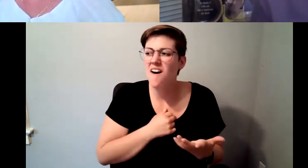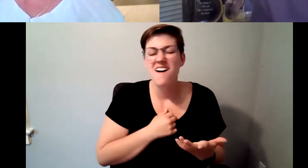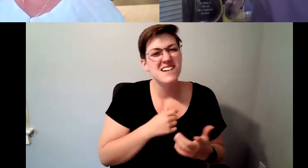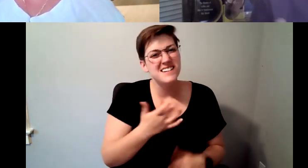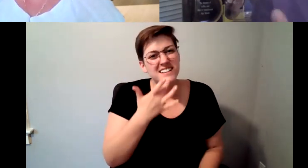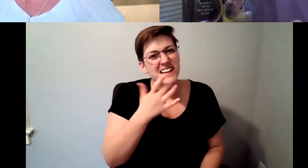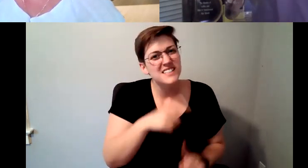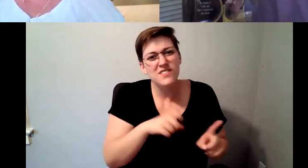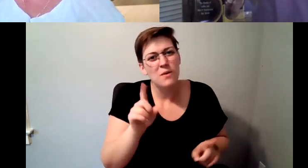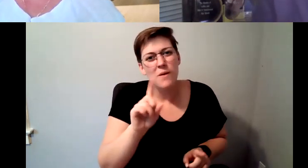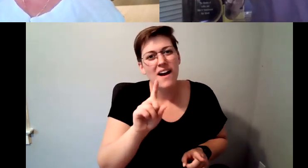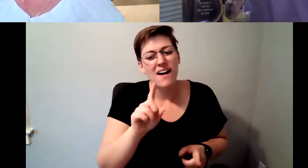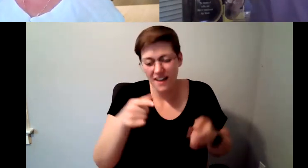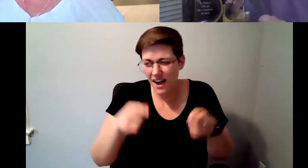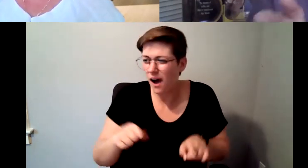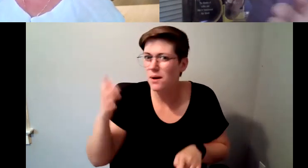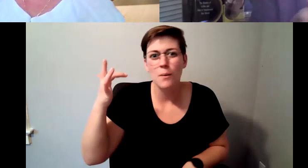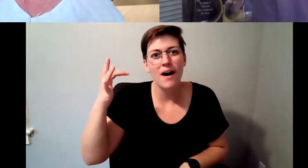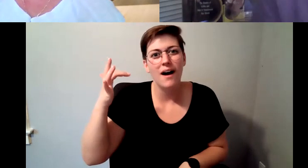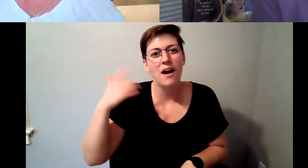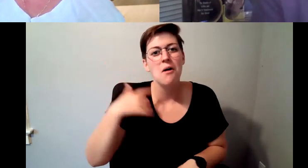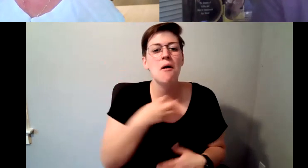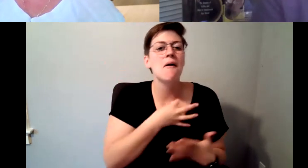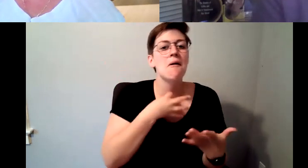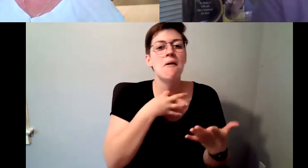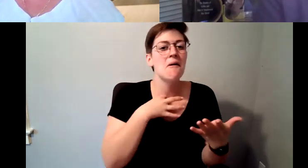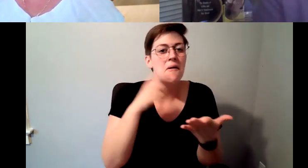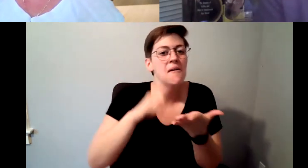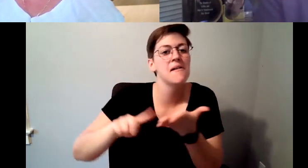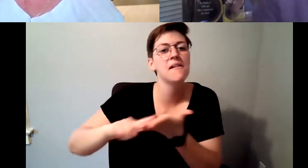D. Major Cohen: And then you might wonder who are the people who are the people involved.